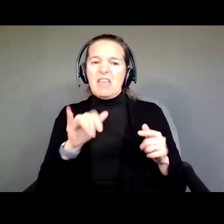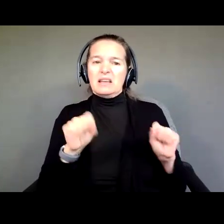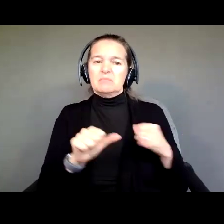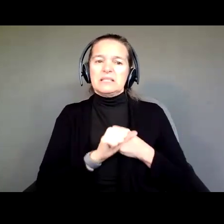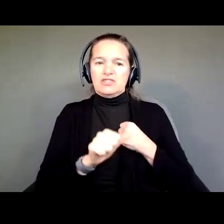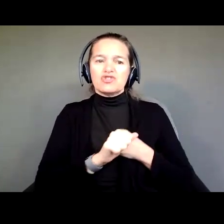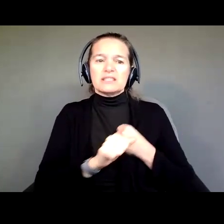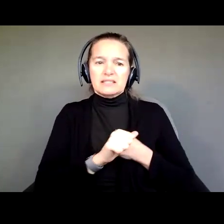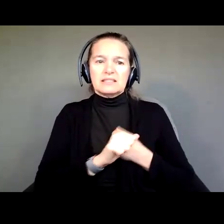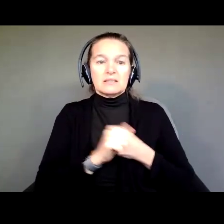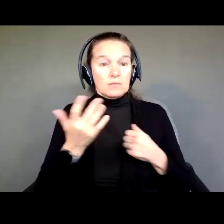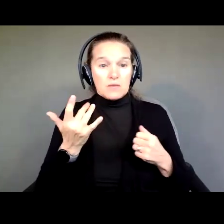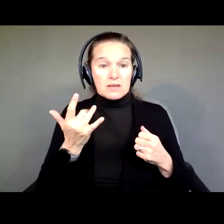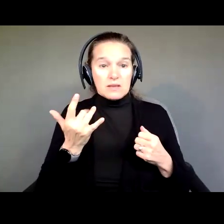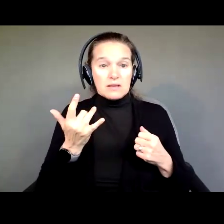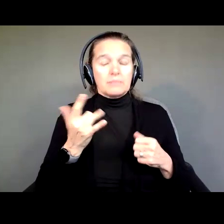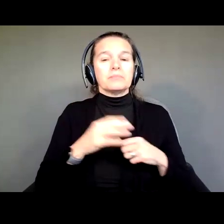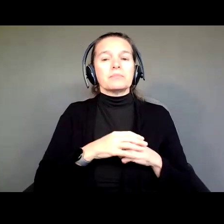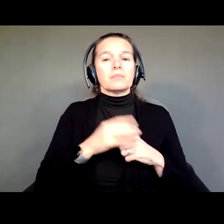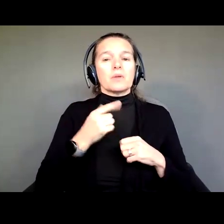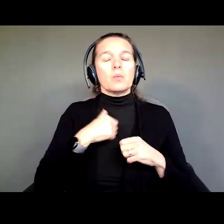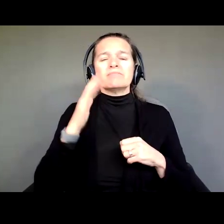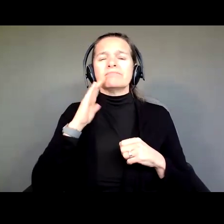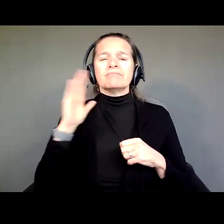what we know is that the vast majority